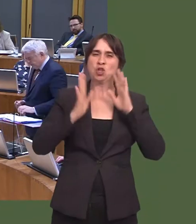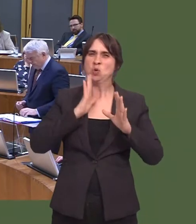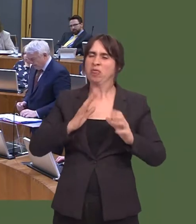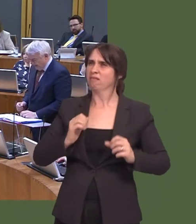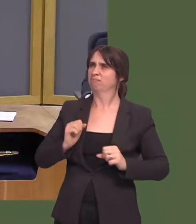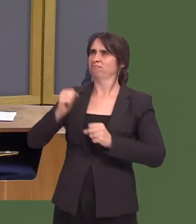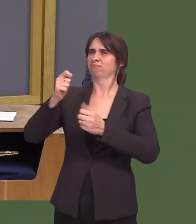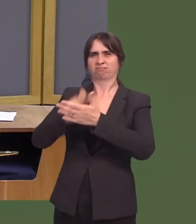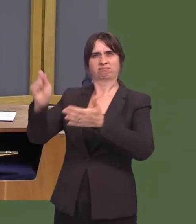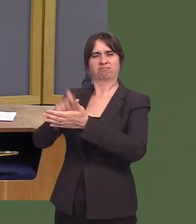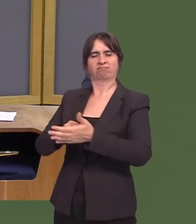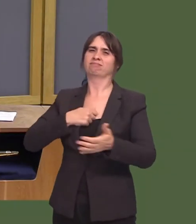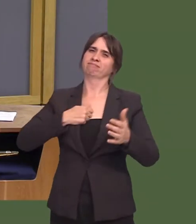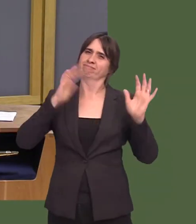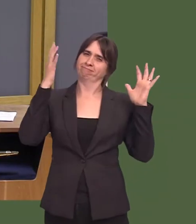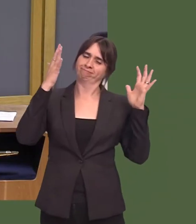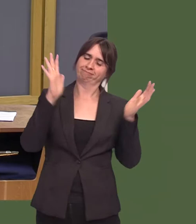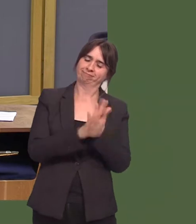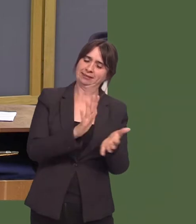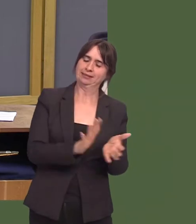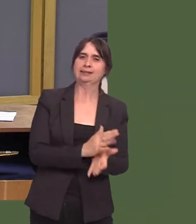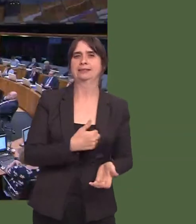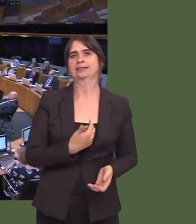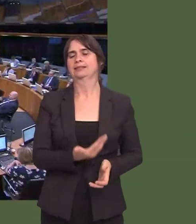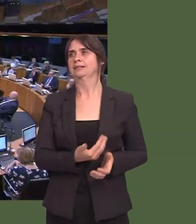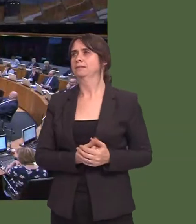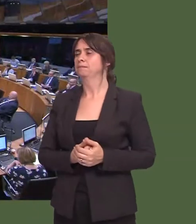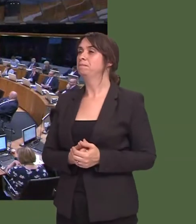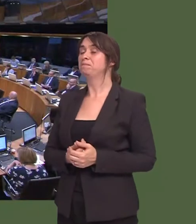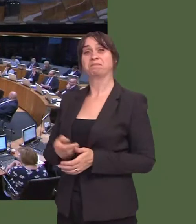David Melding: First Minister, can I say that, like you, Iím glad that the voter turnout